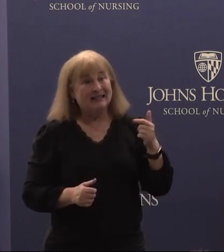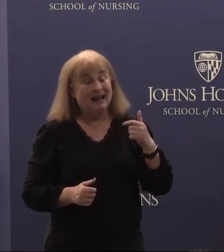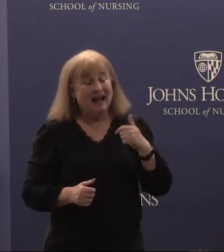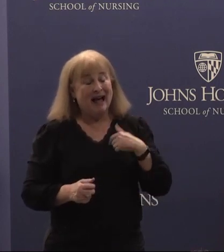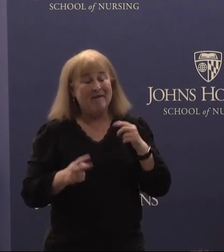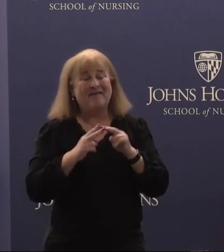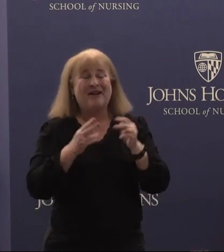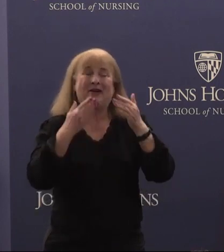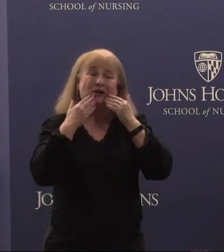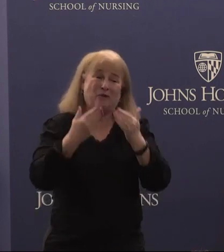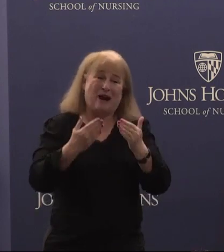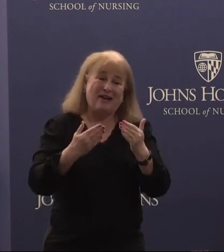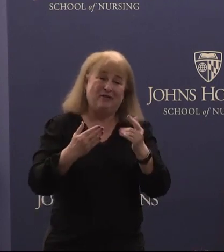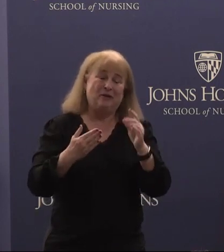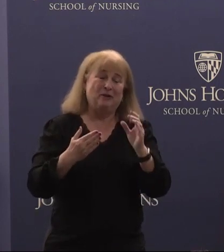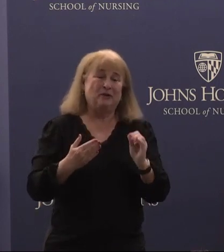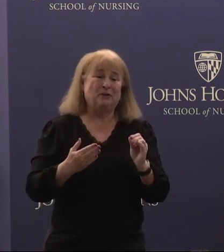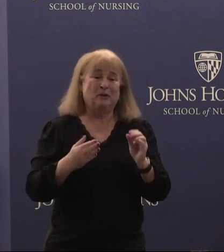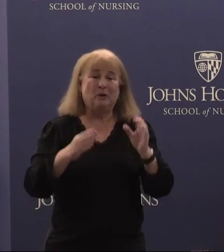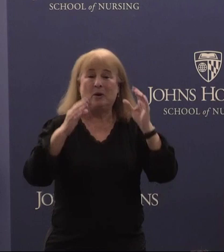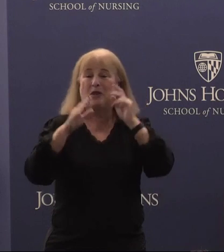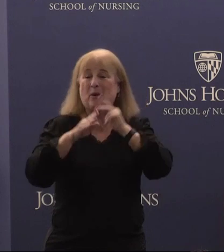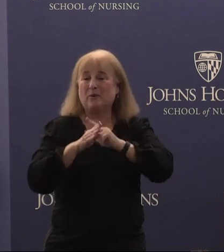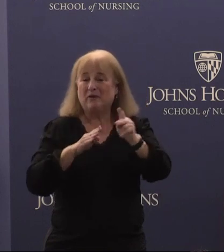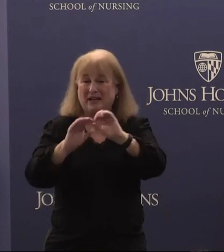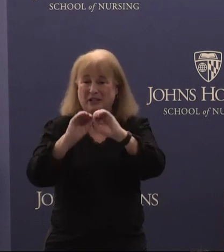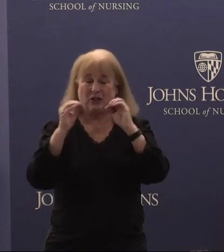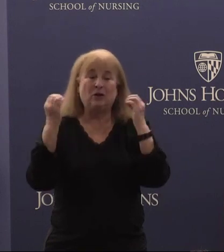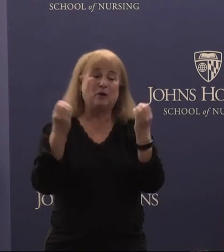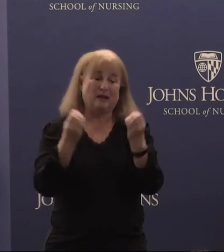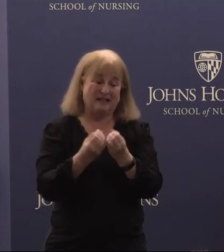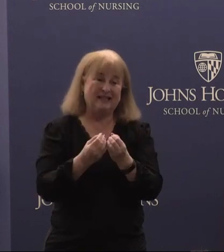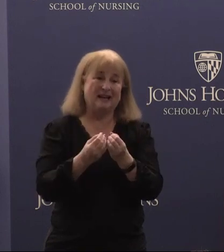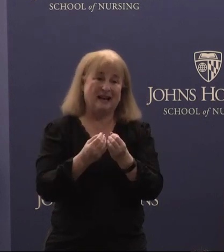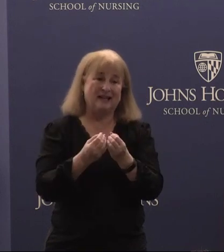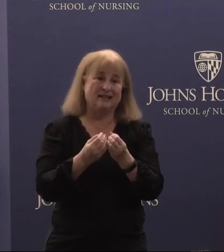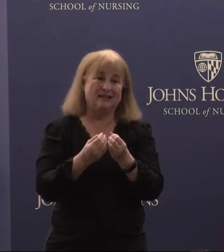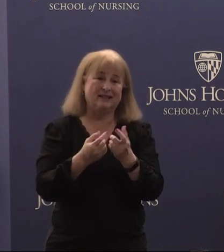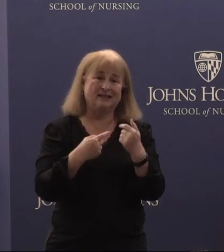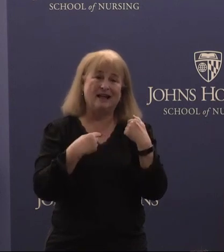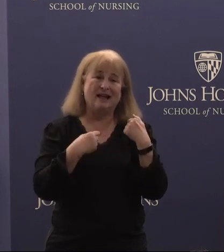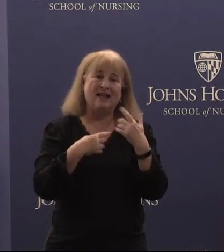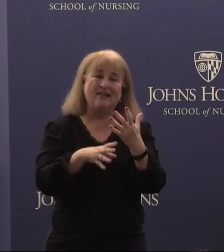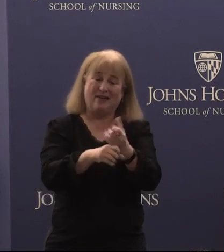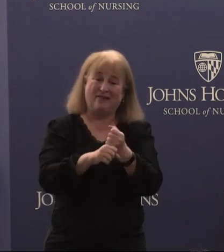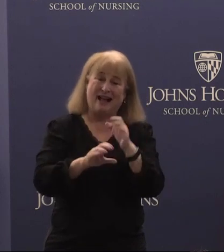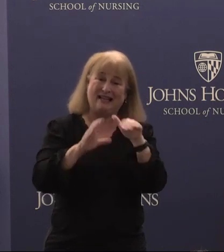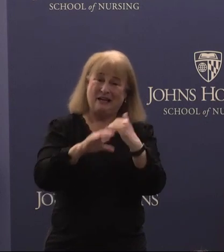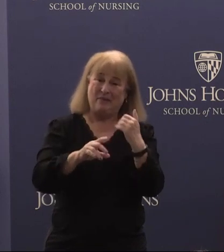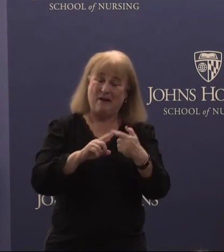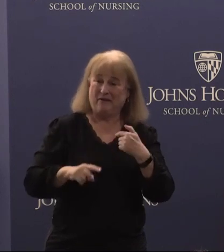grateful to the professional organizations that have gotten those emails from me and risen to the